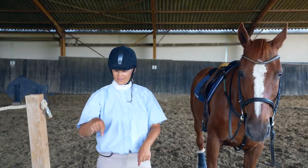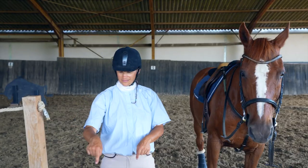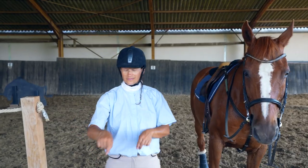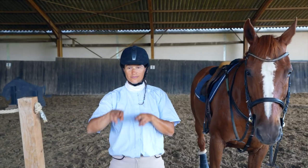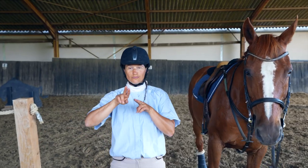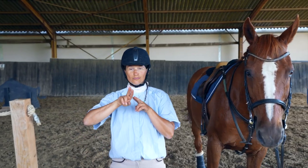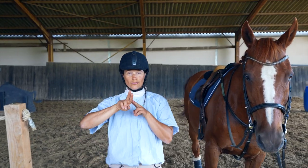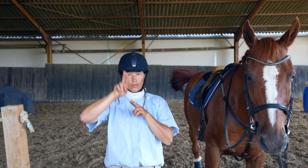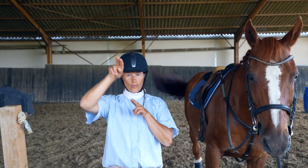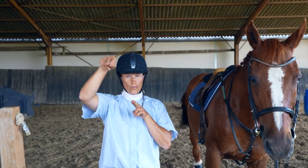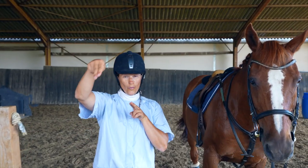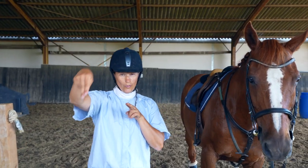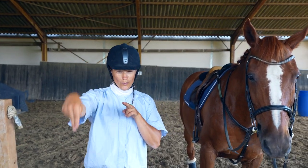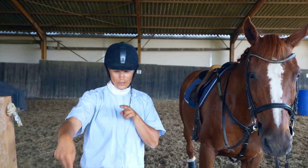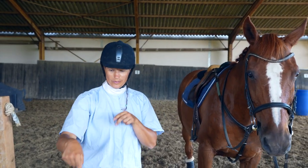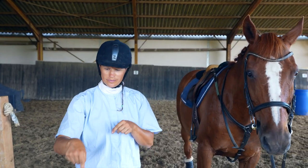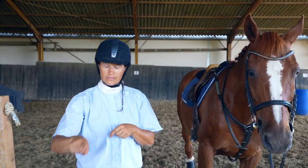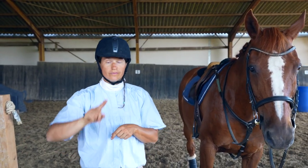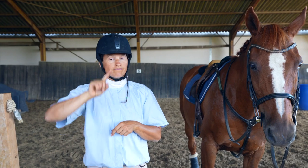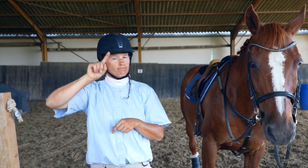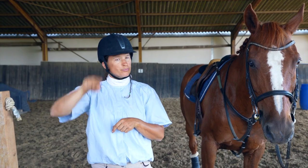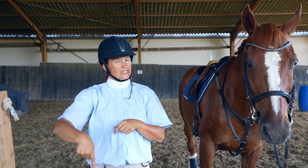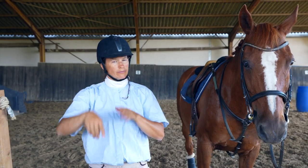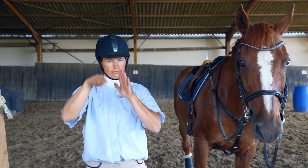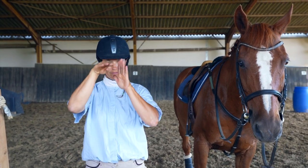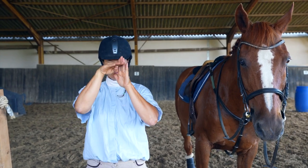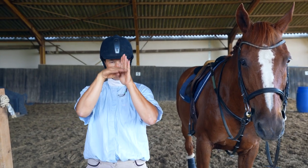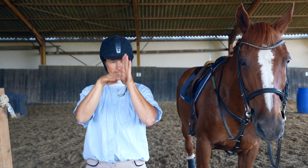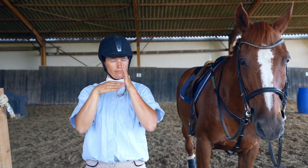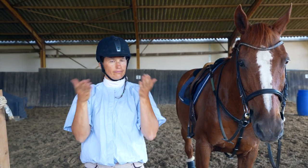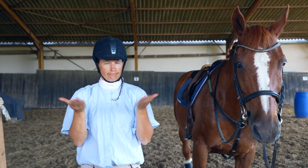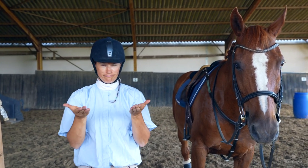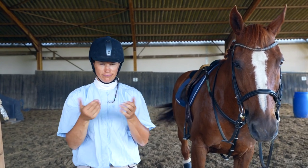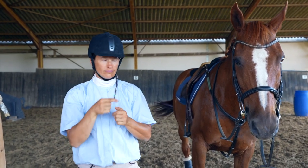The bridge is one of the phases in competition.